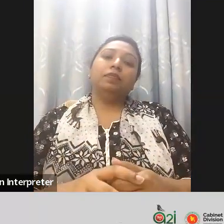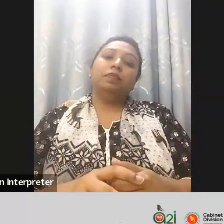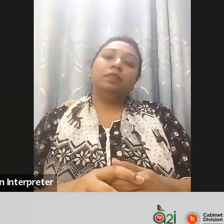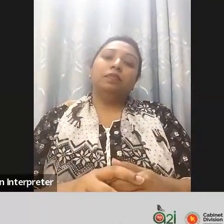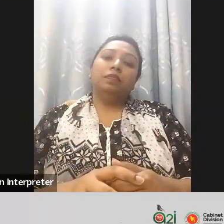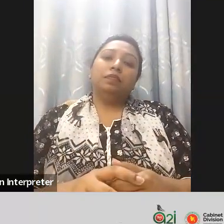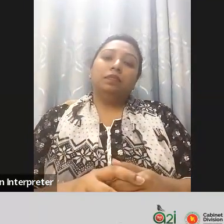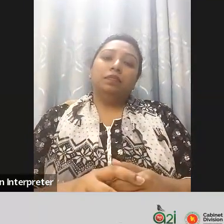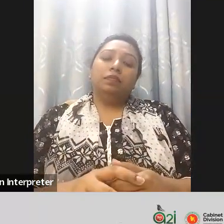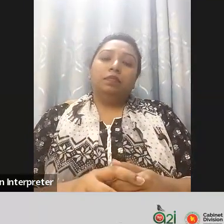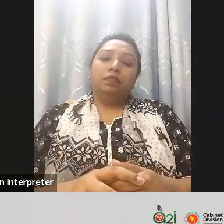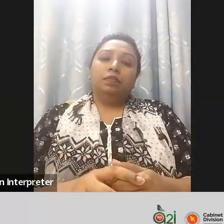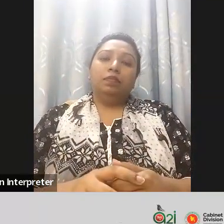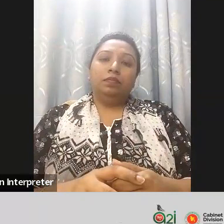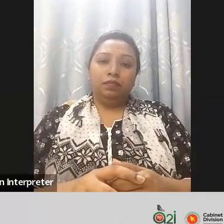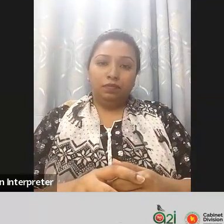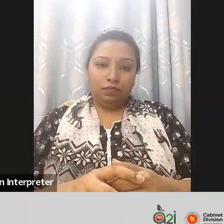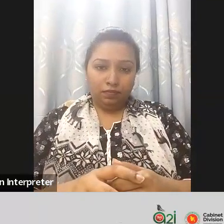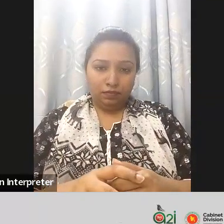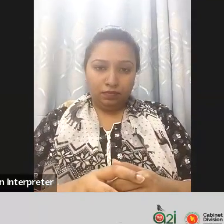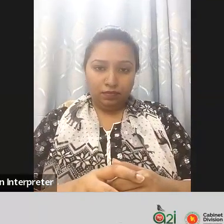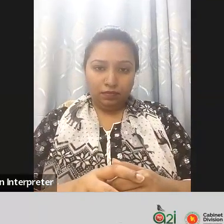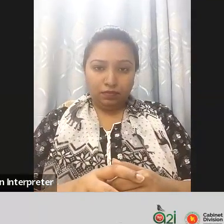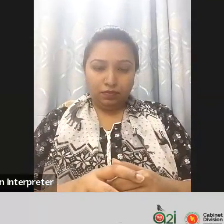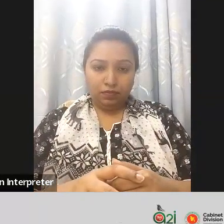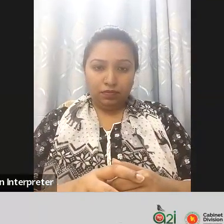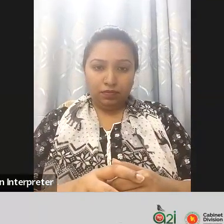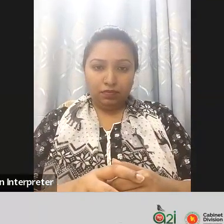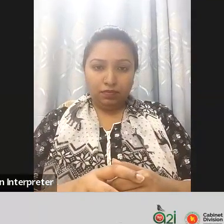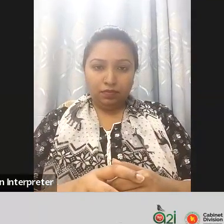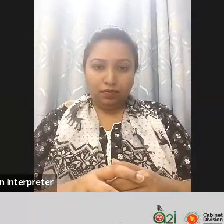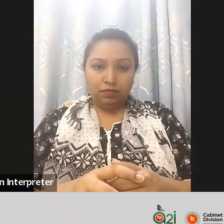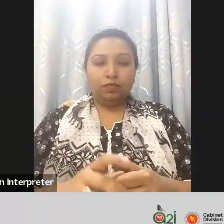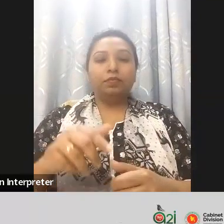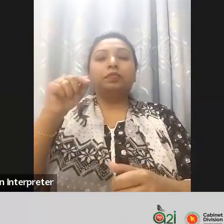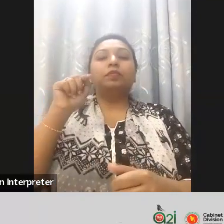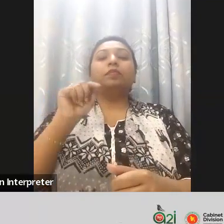public service Innovation which has 60 countries and international organizations within it in a